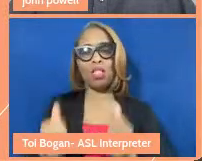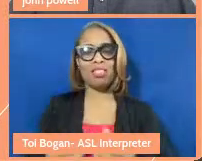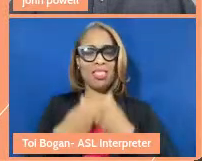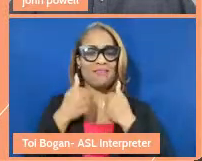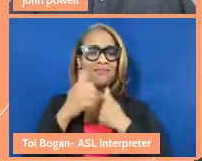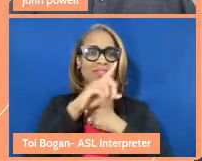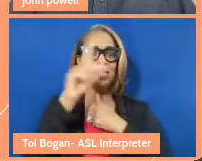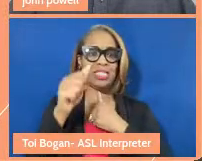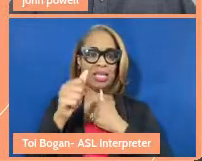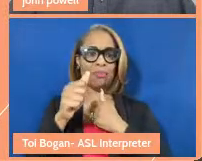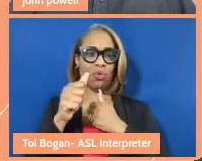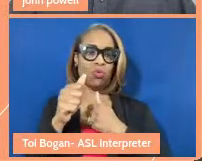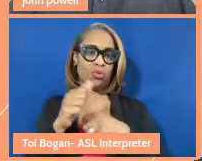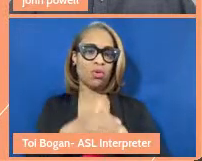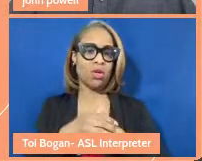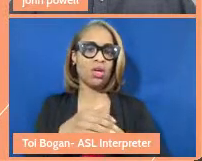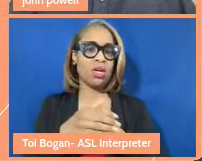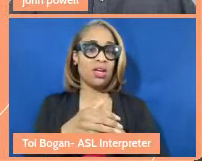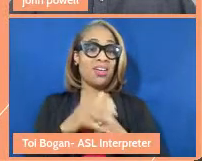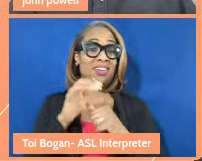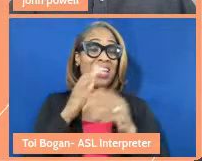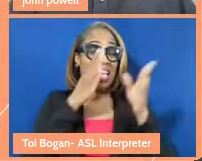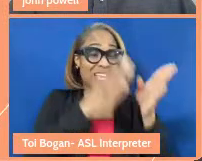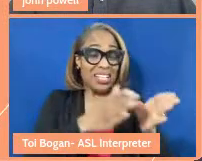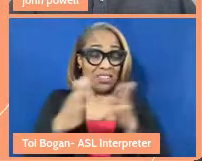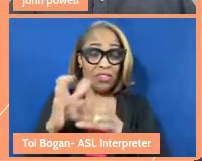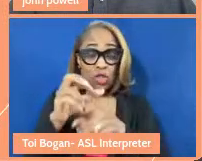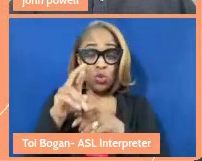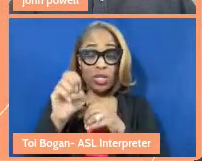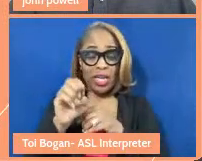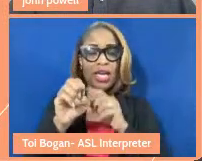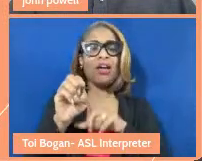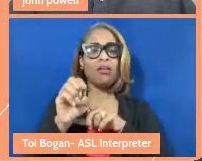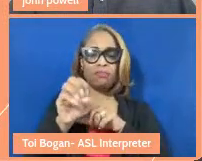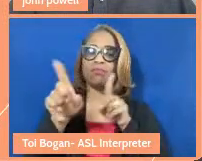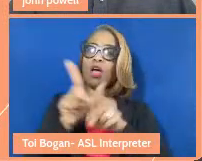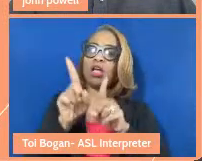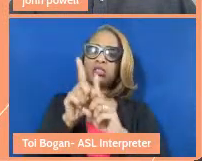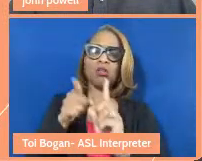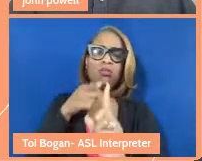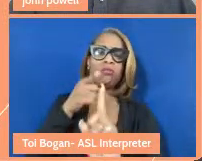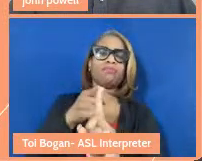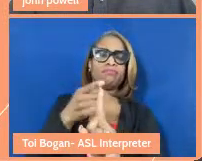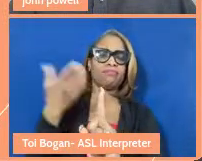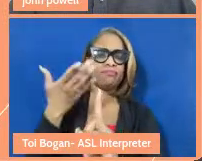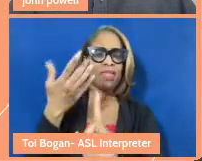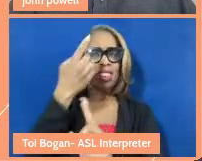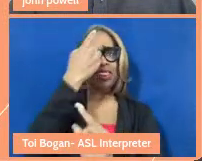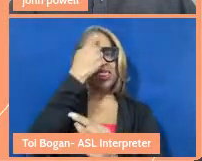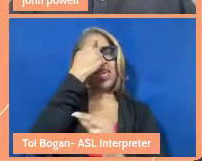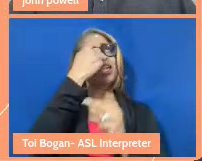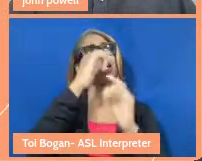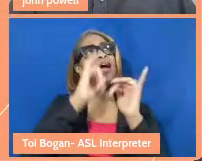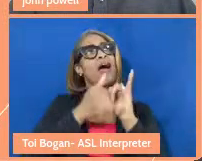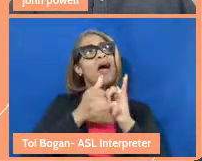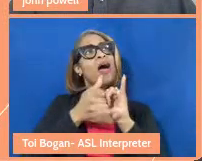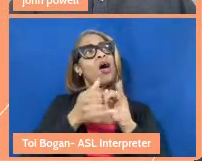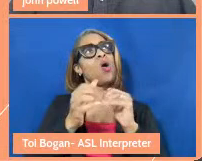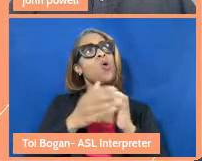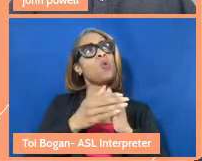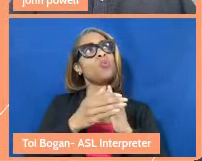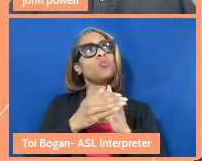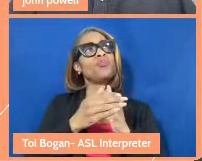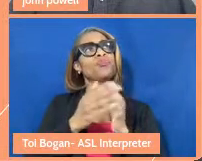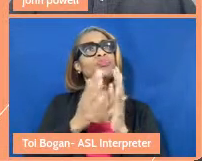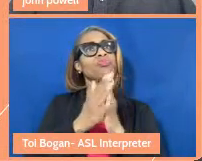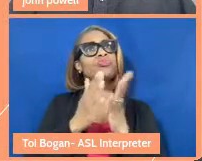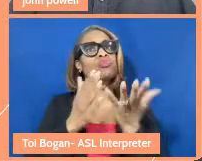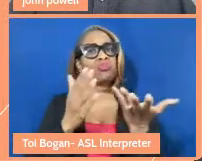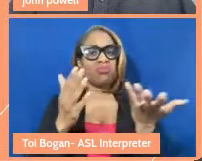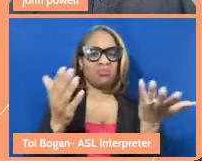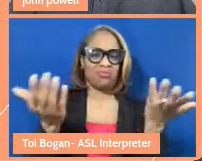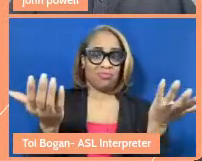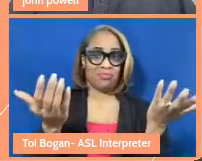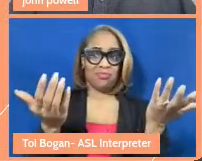And that individual care is also about thinking about also how do we create a more caring world.